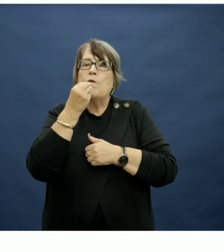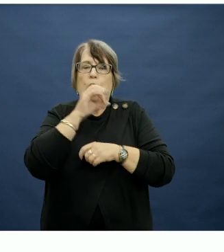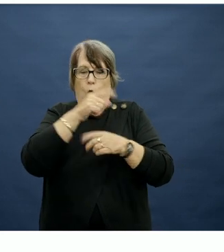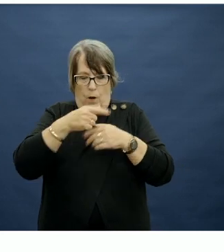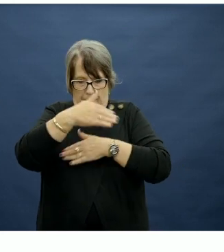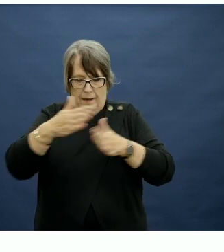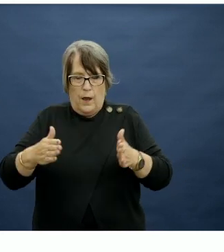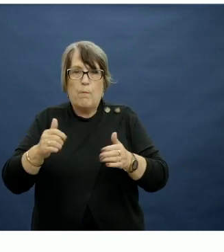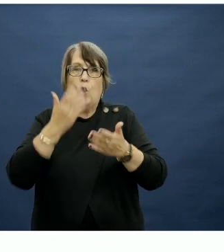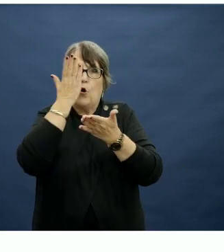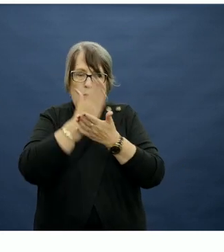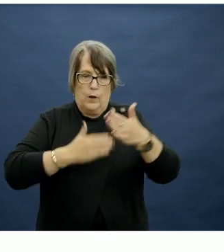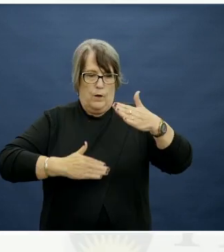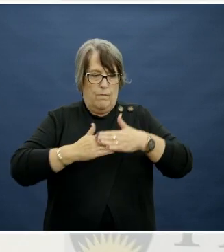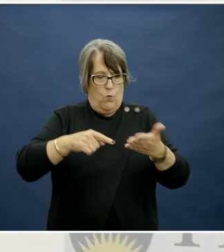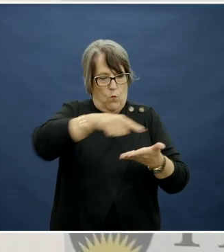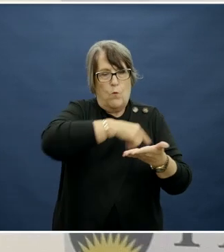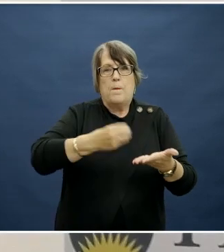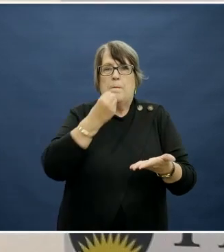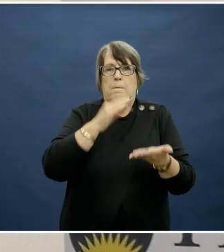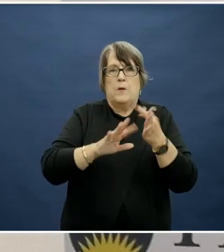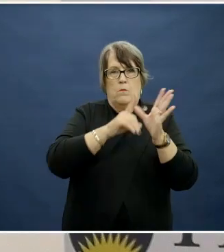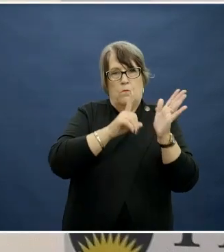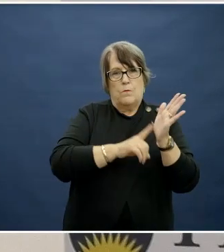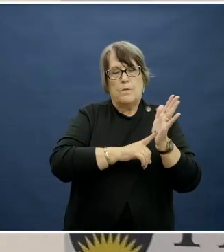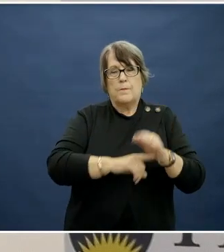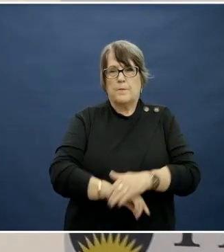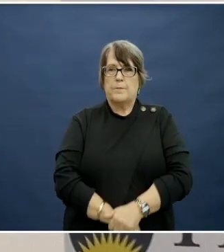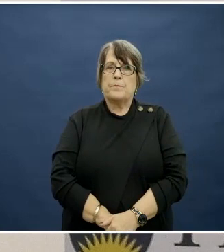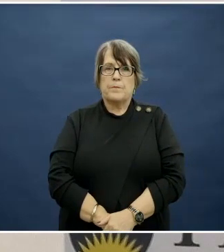complete meal.